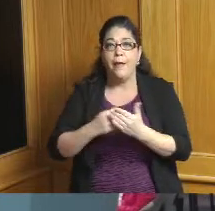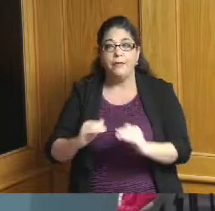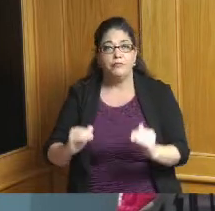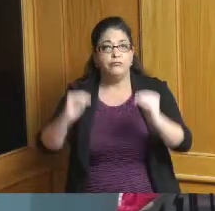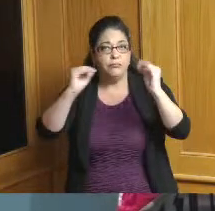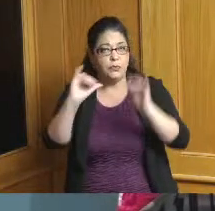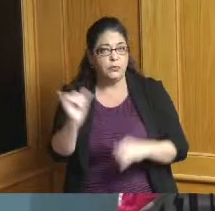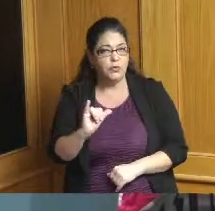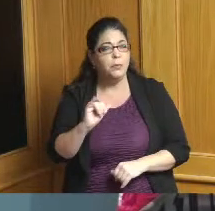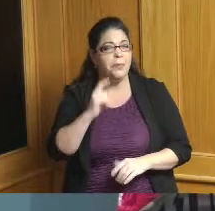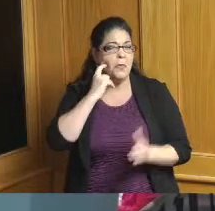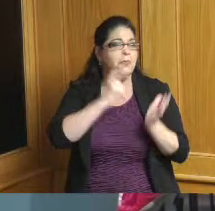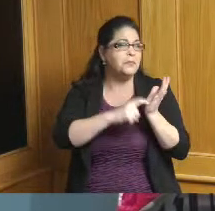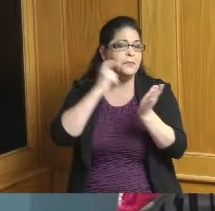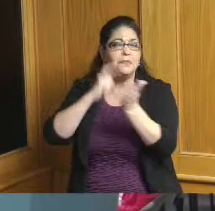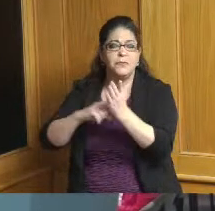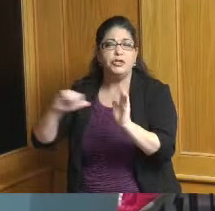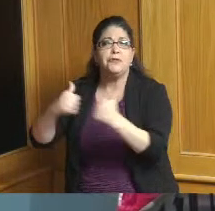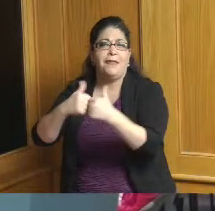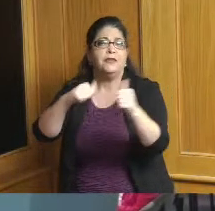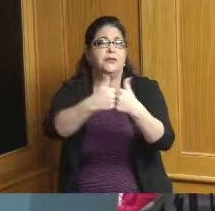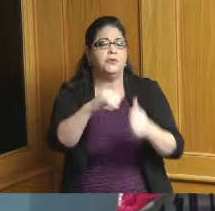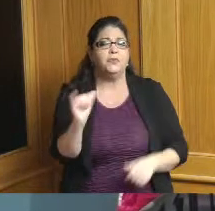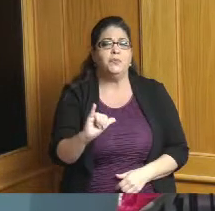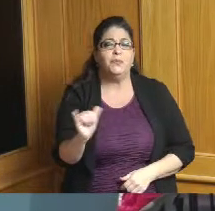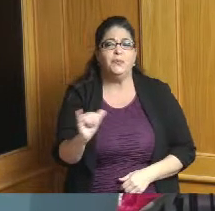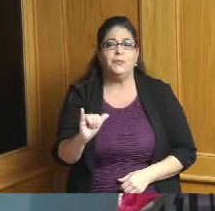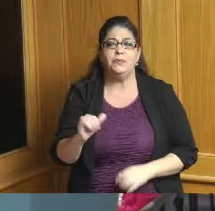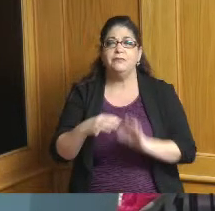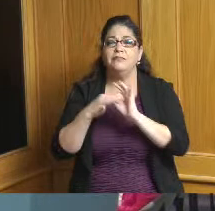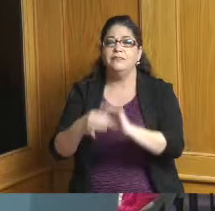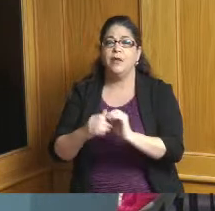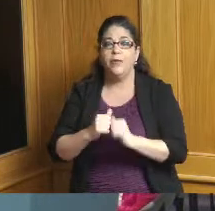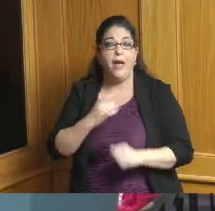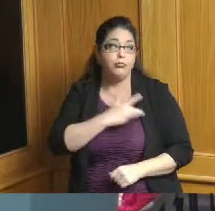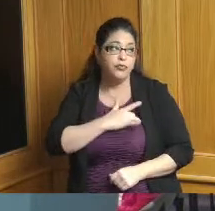in our community associated and appreciate Commissioner Reece's comments earlier about